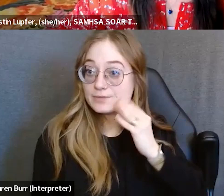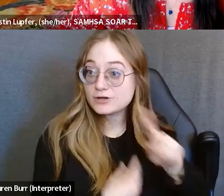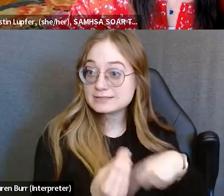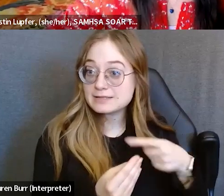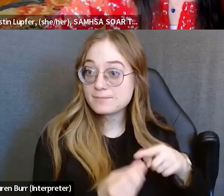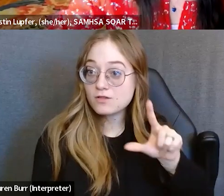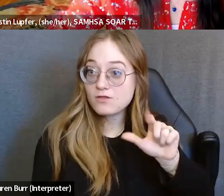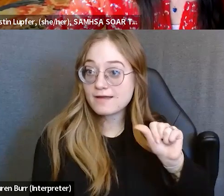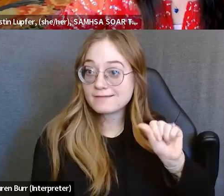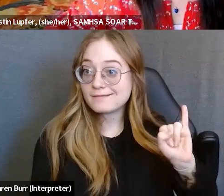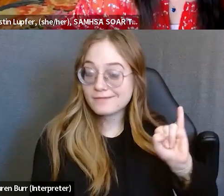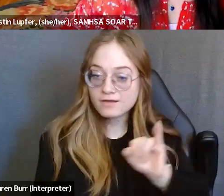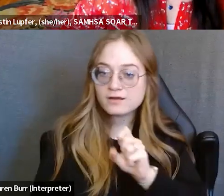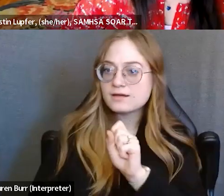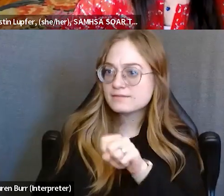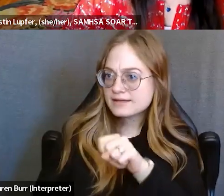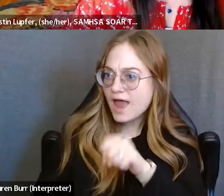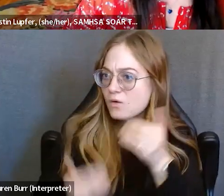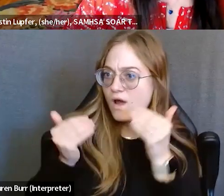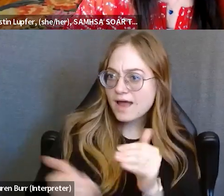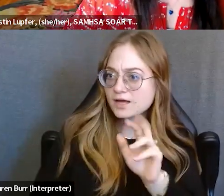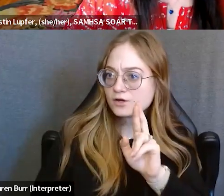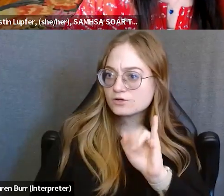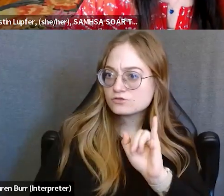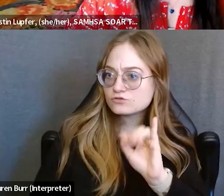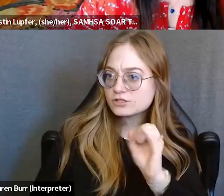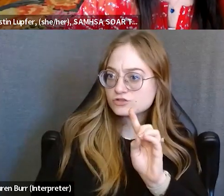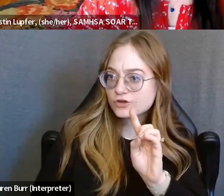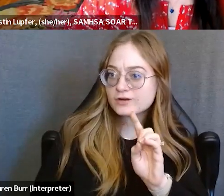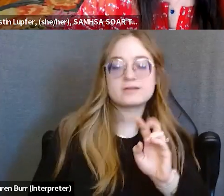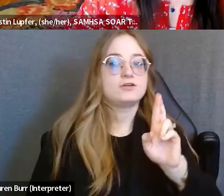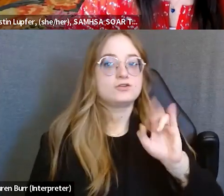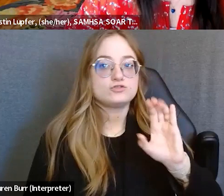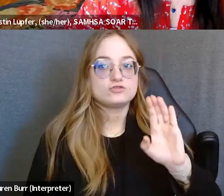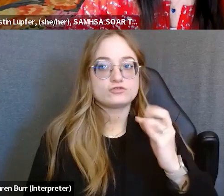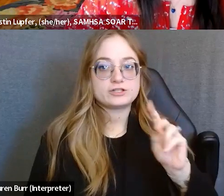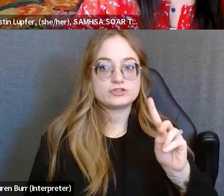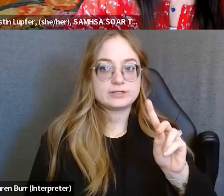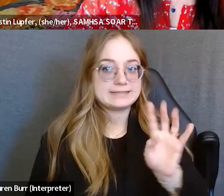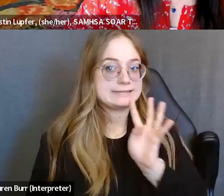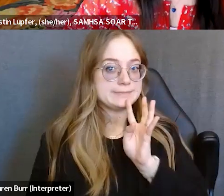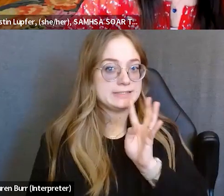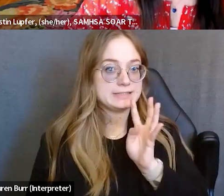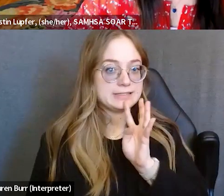Yeah. I just don't have to worry about taking a pill every day. There's minimum side effects.